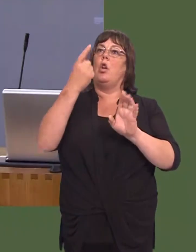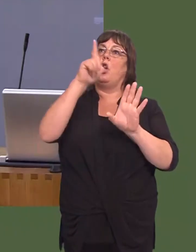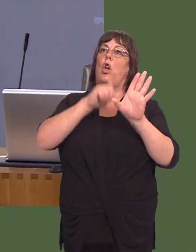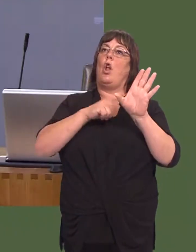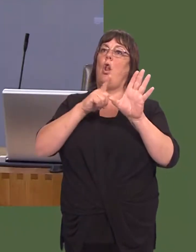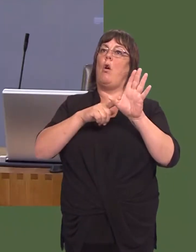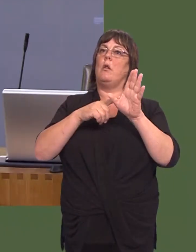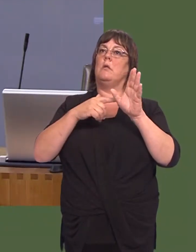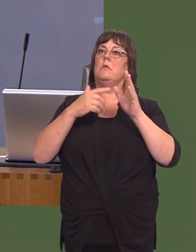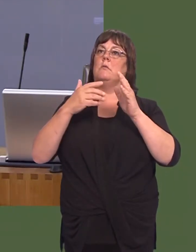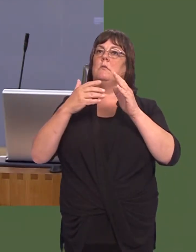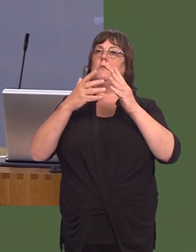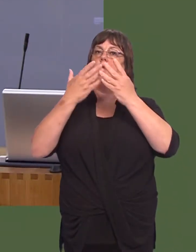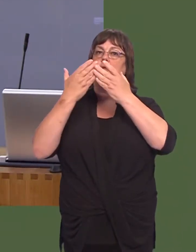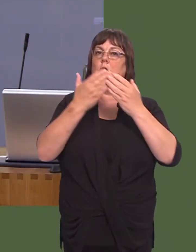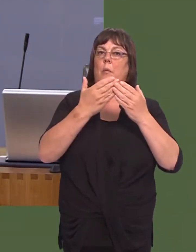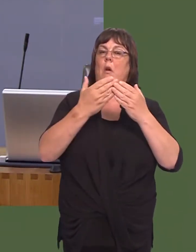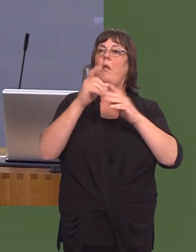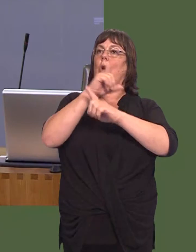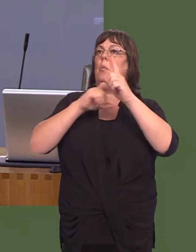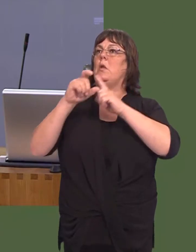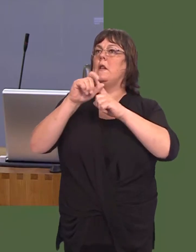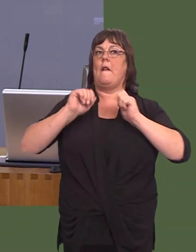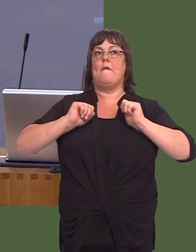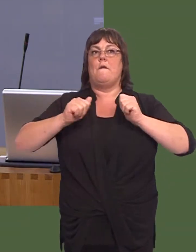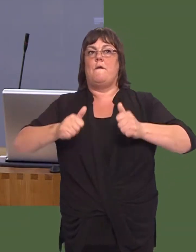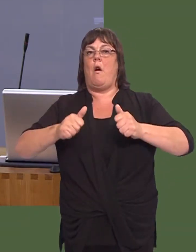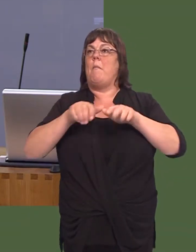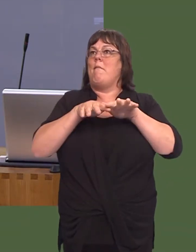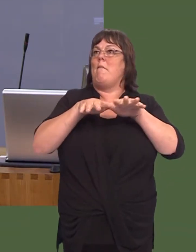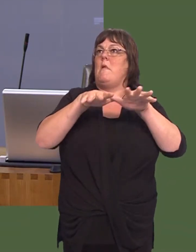Seale-Hayne aír Rhwydwaith Cymunedol Ffermio wedi nodi nifer o bryderon ynglyn ag effaith